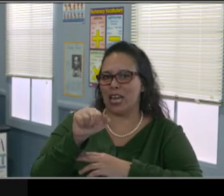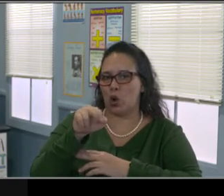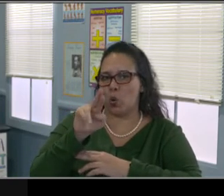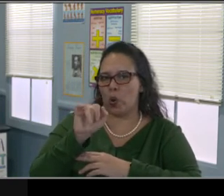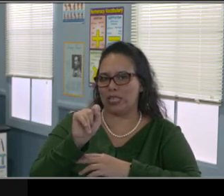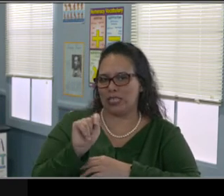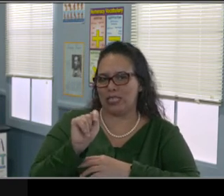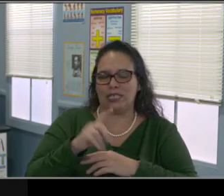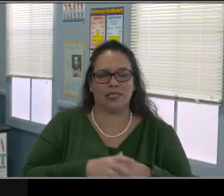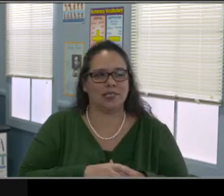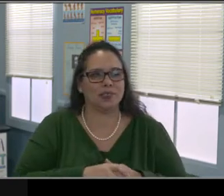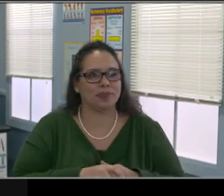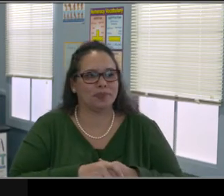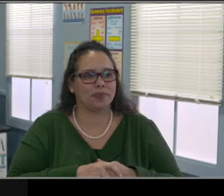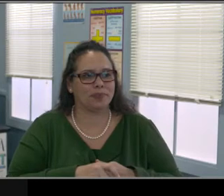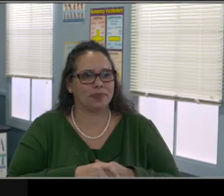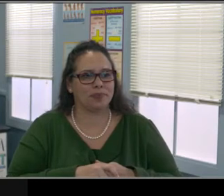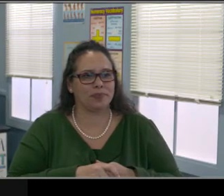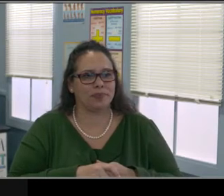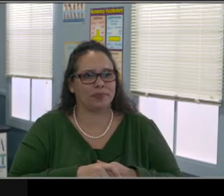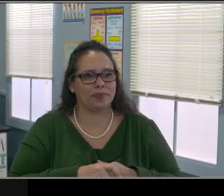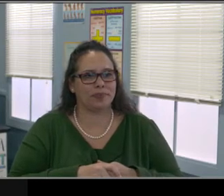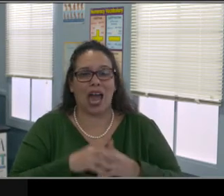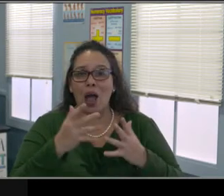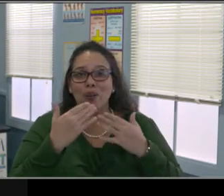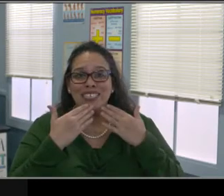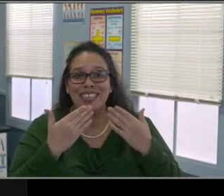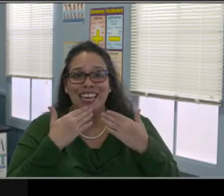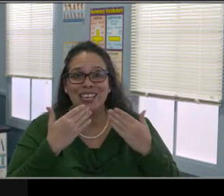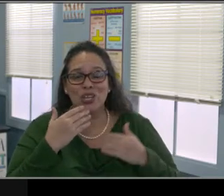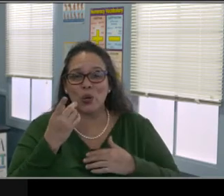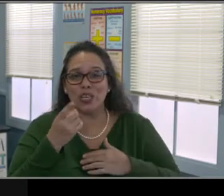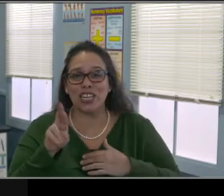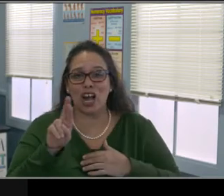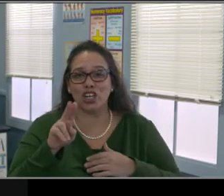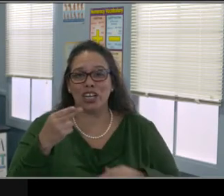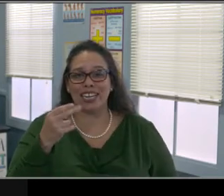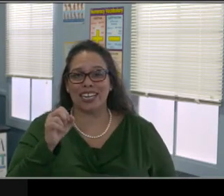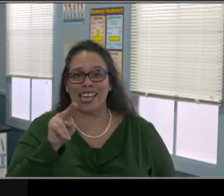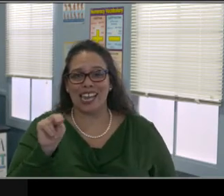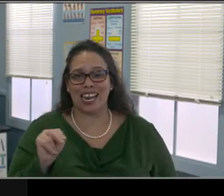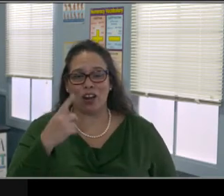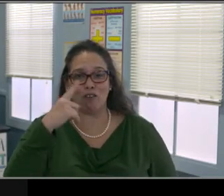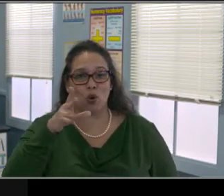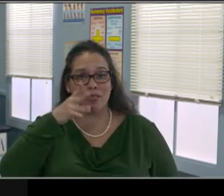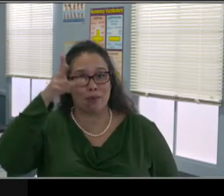and just fill it out to show that you attended. It's there, right? And it says, attendance.